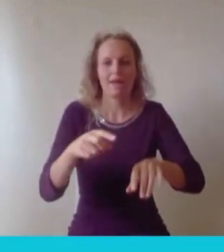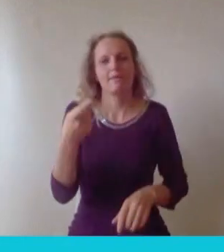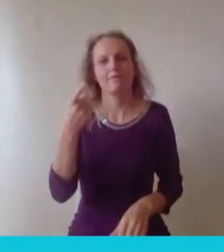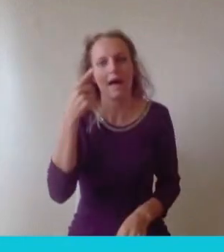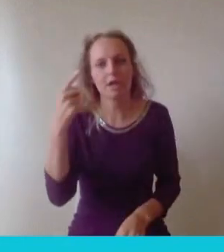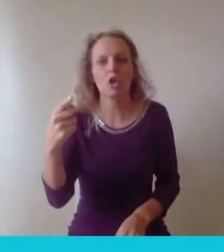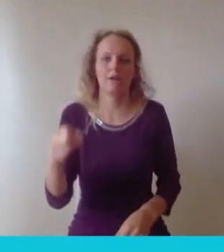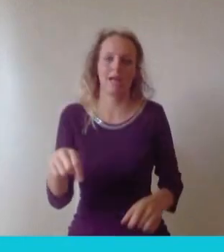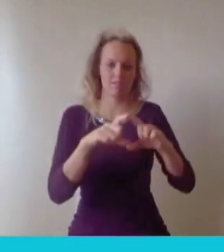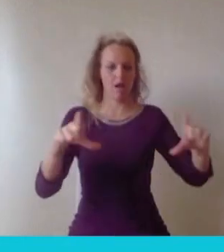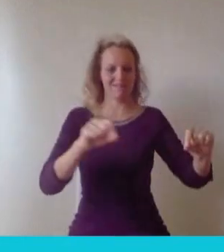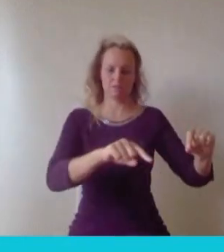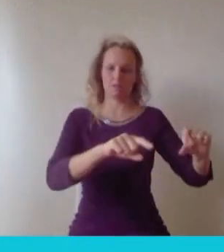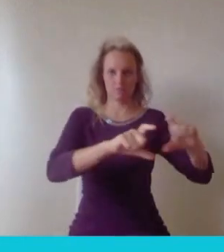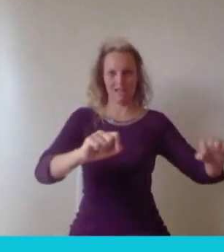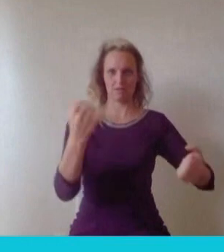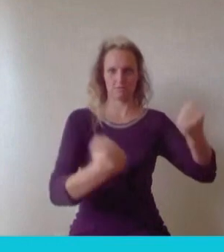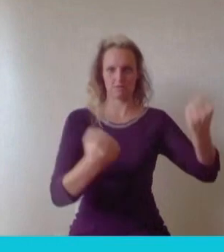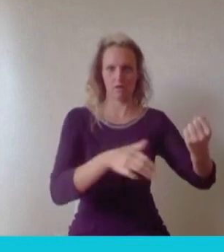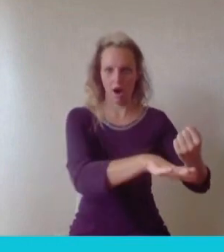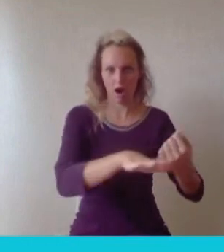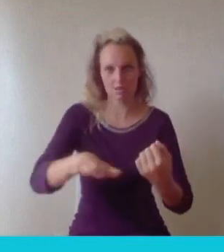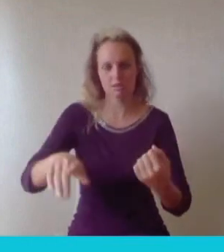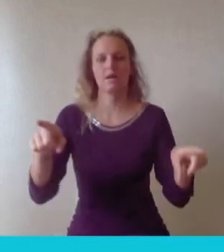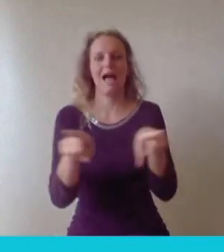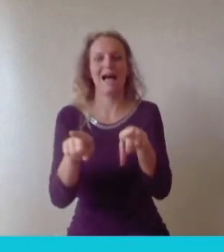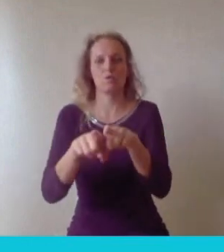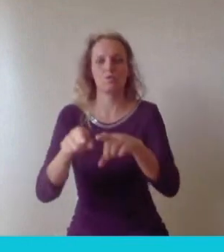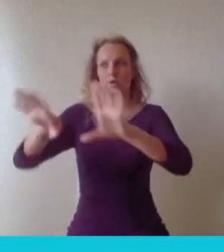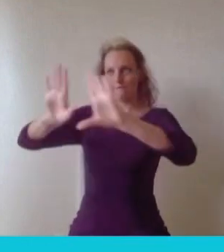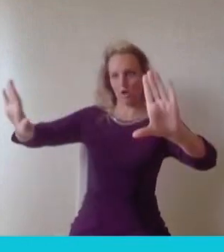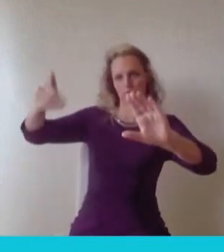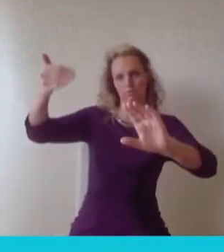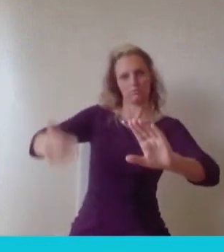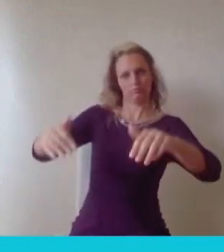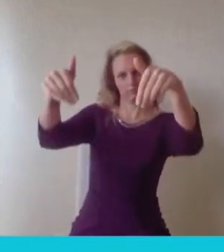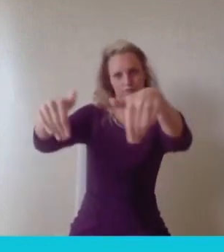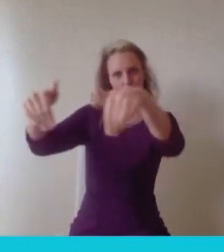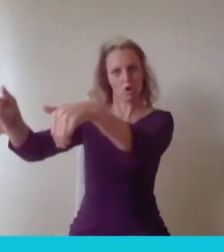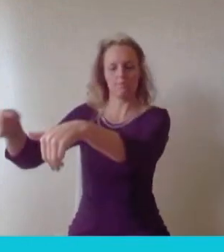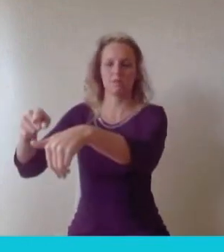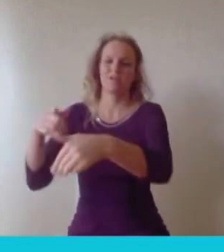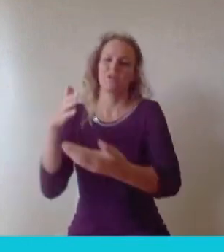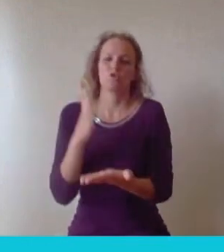wine bottles, so the approach they've taken to machine learning is incredibly kind of generalist. And I say this without slamming their